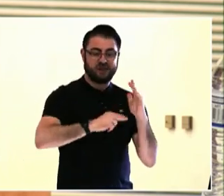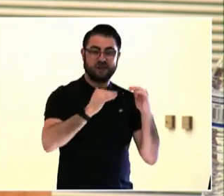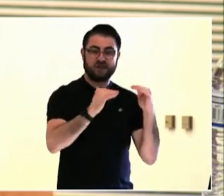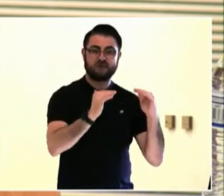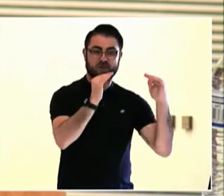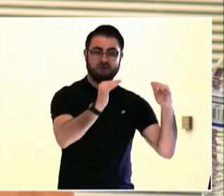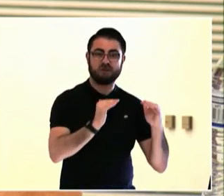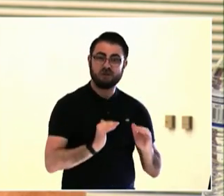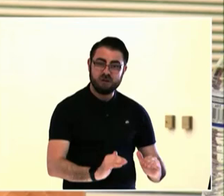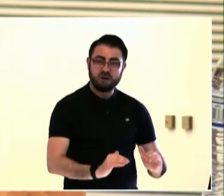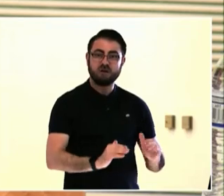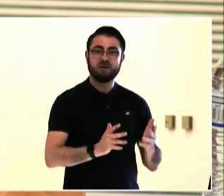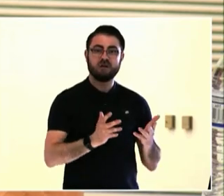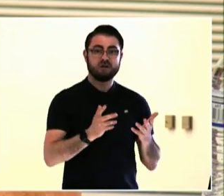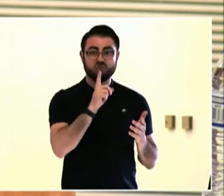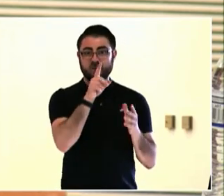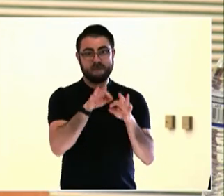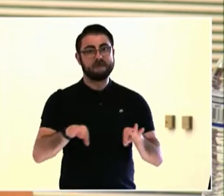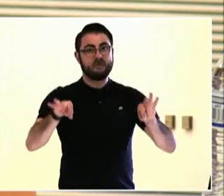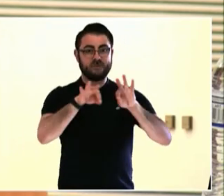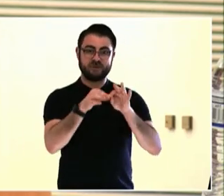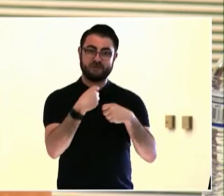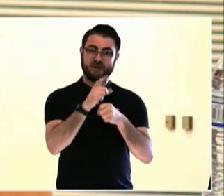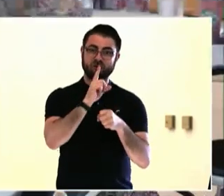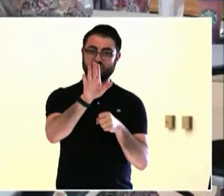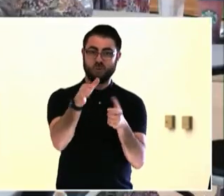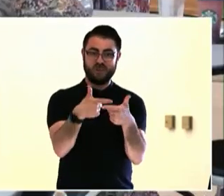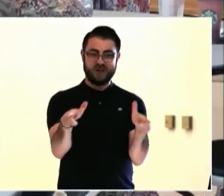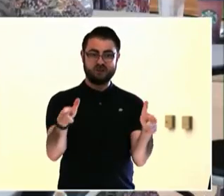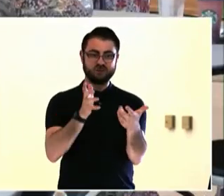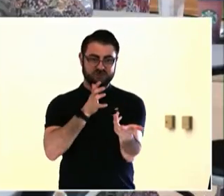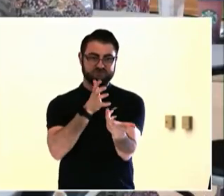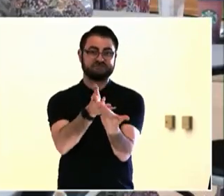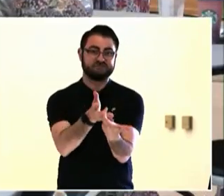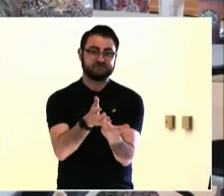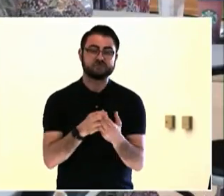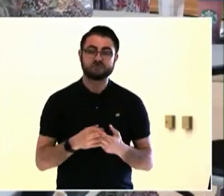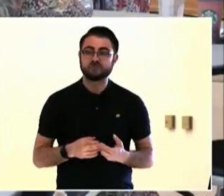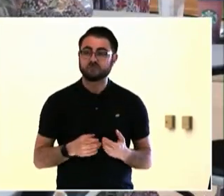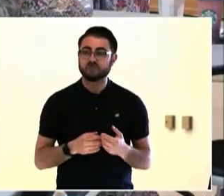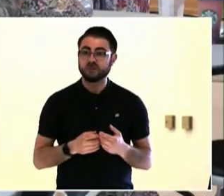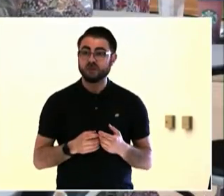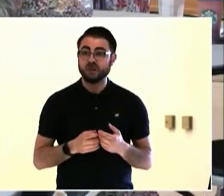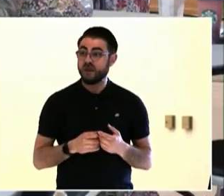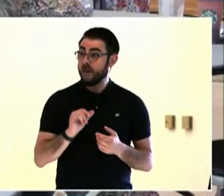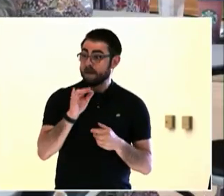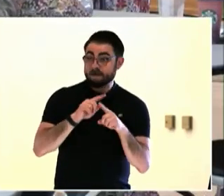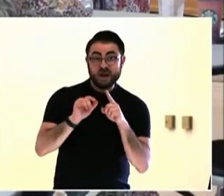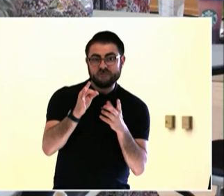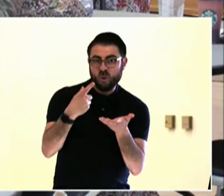to still be accountable for the money and how you're spending it and the level of reporting and,